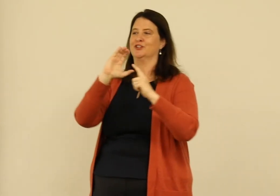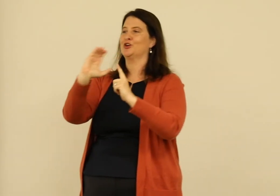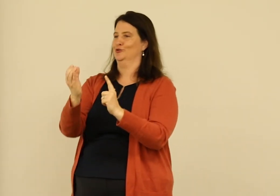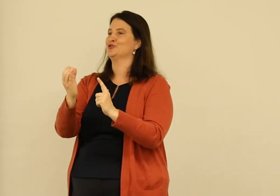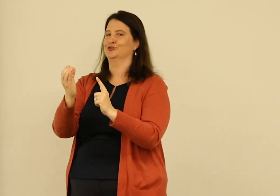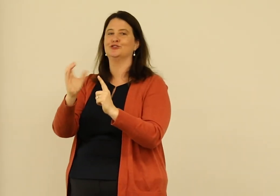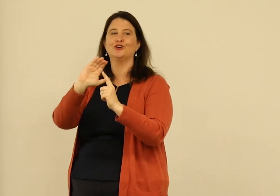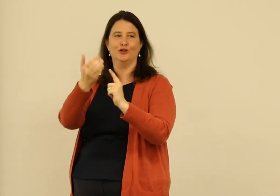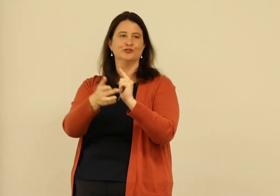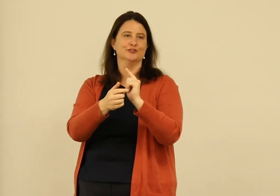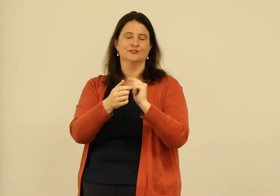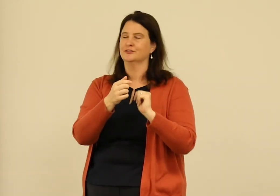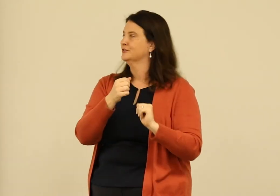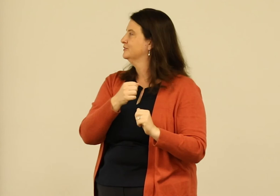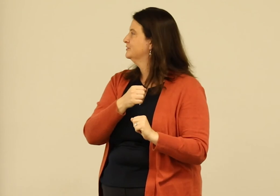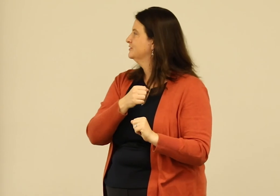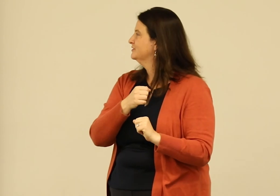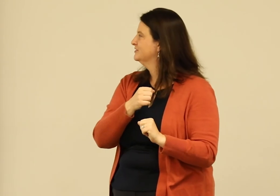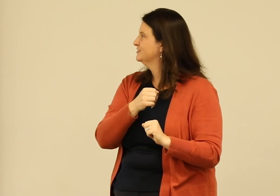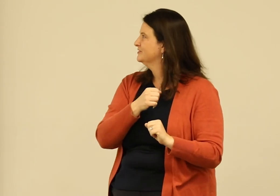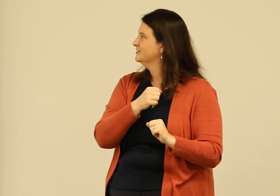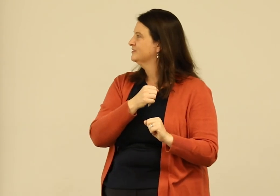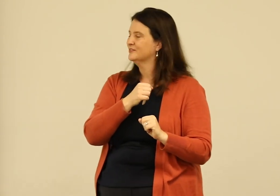So we start to talk about shifting the culture.